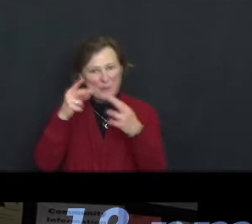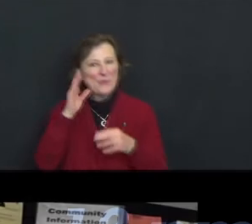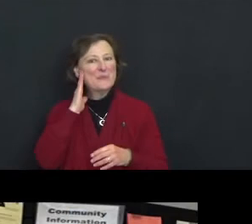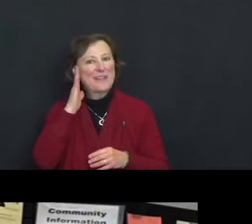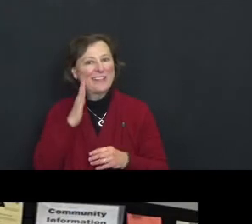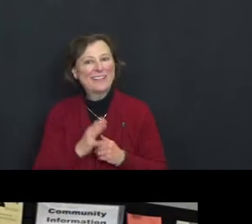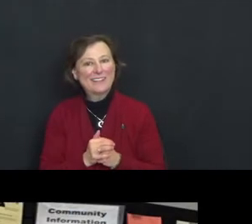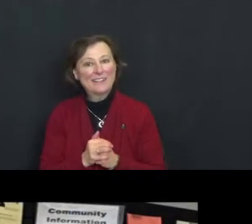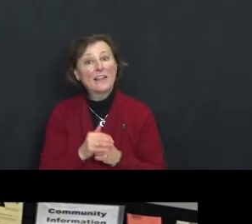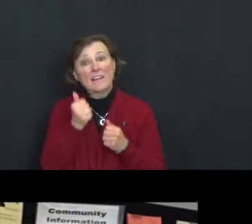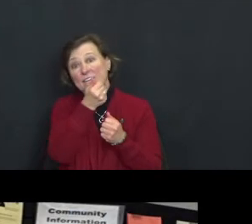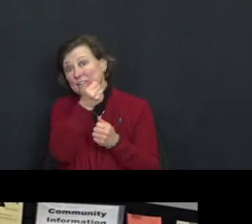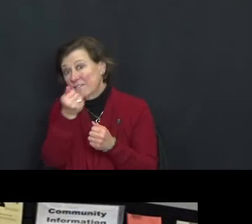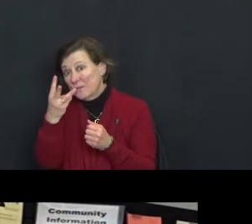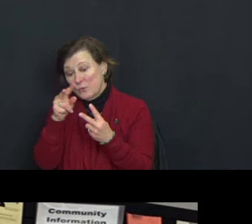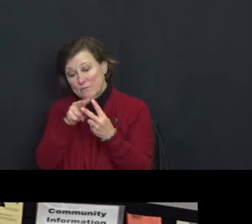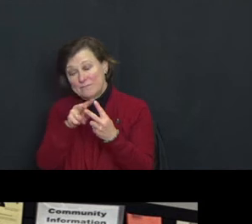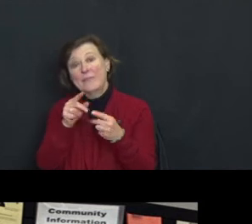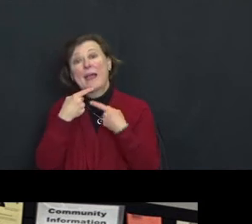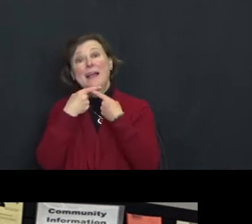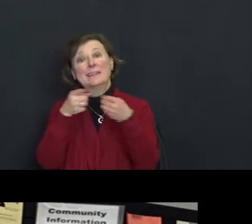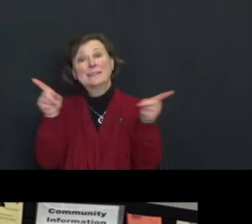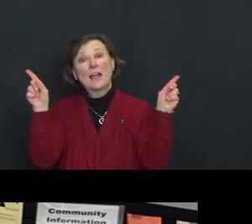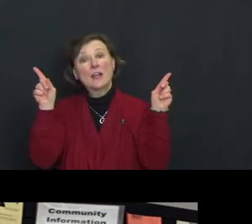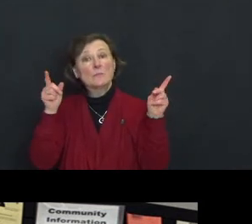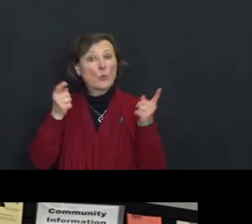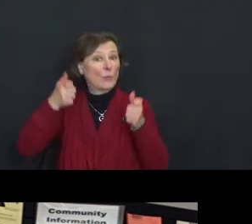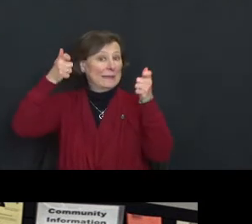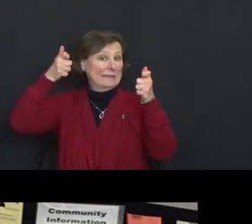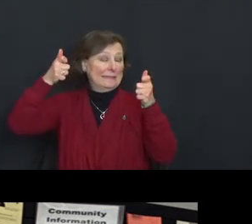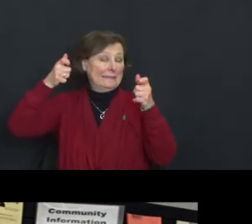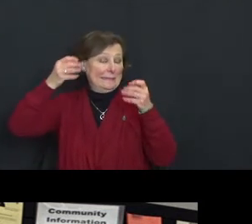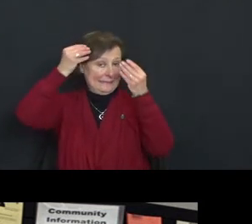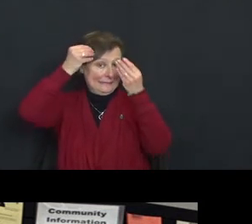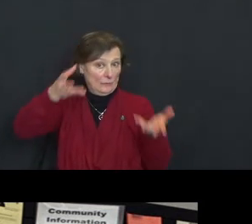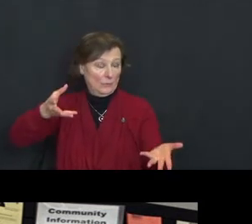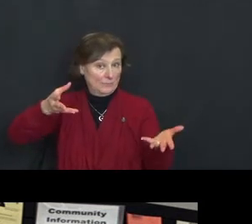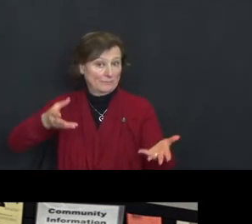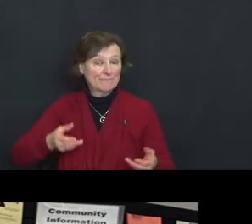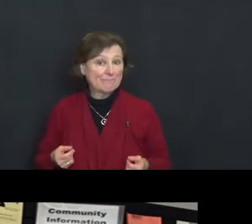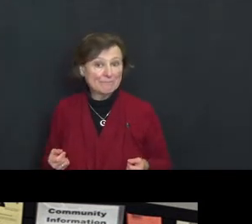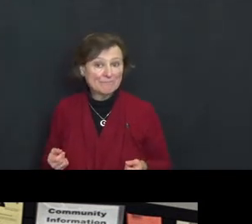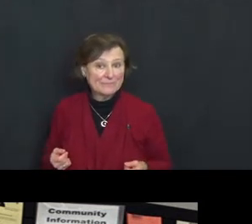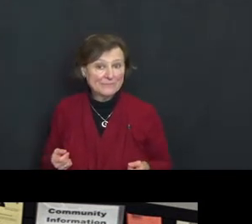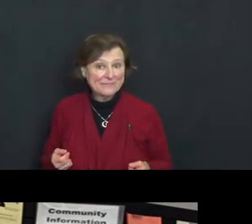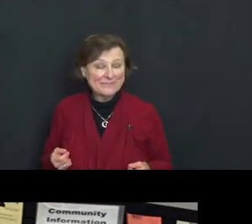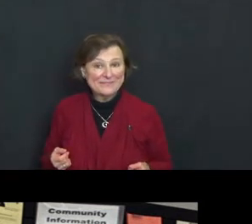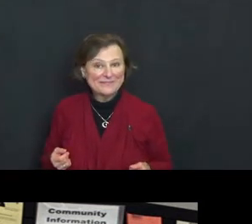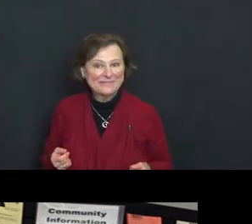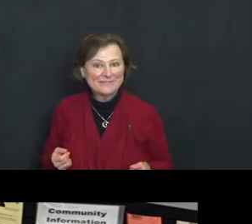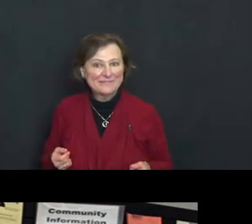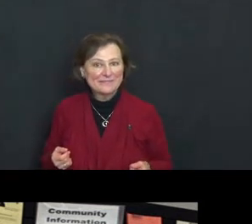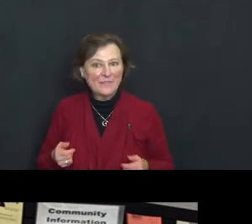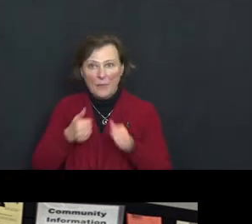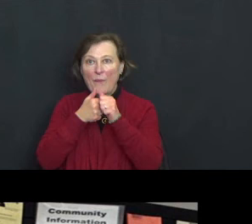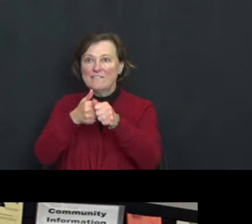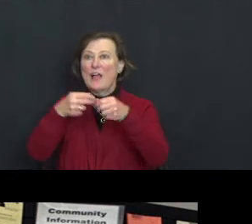I have a few other announcements I want to quickly make and i’ll just follow the slides up there.